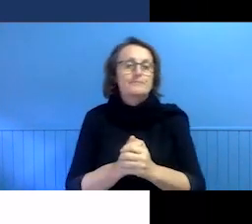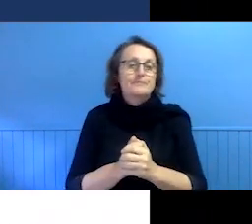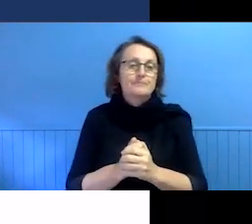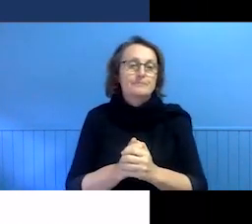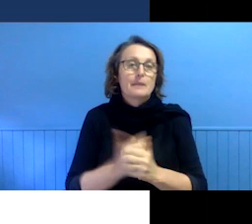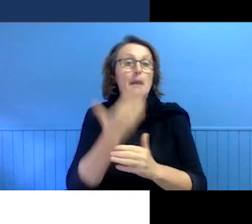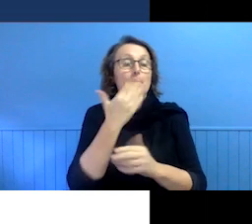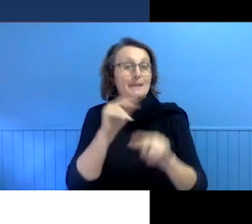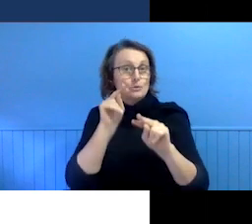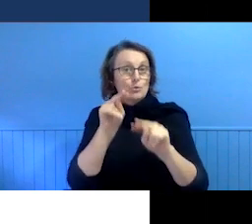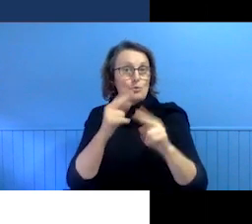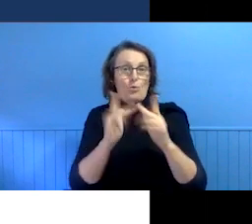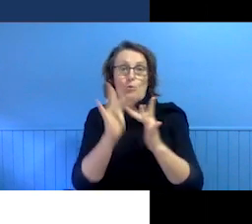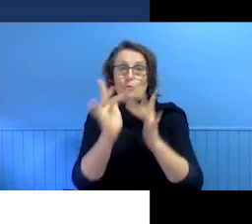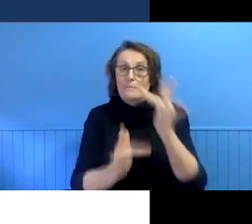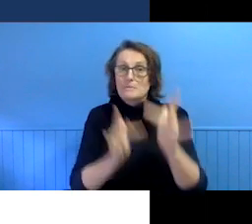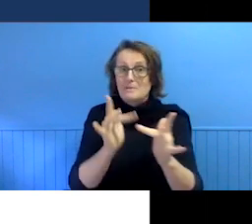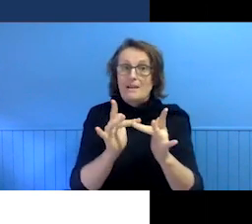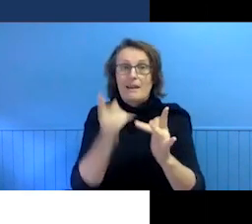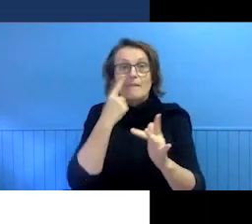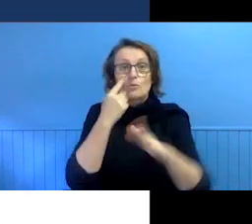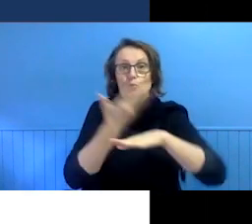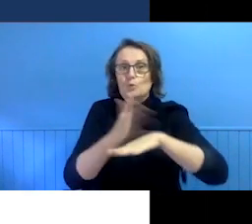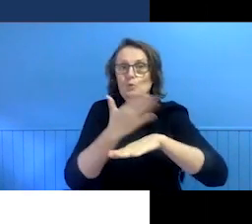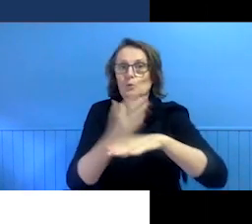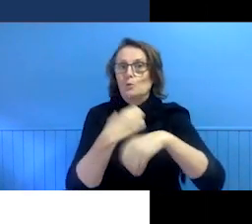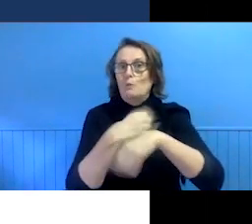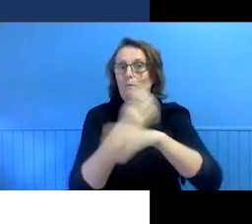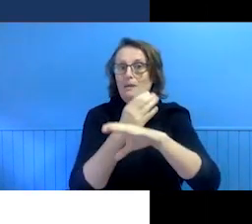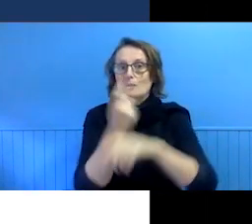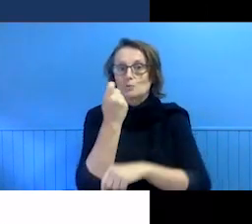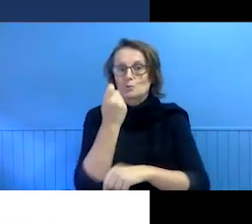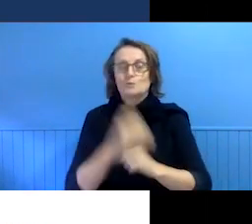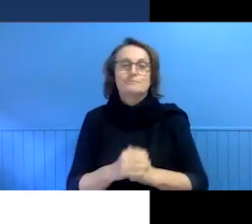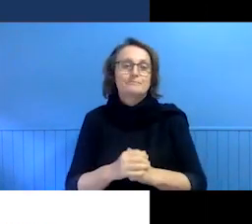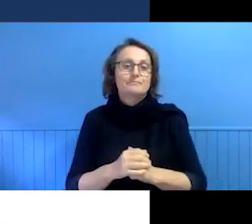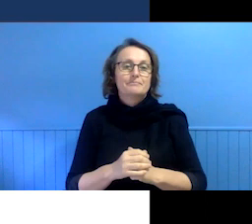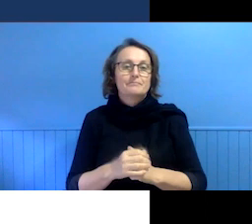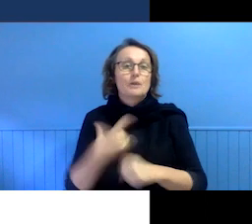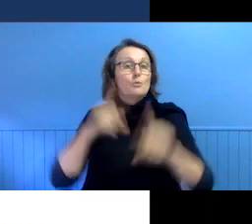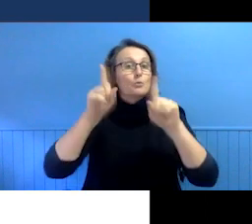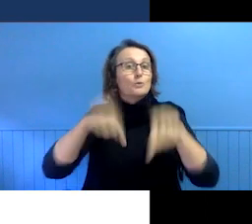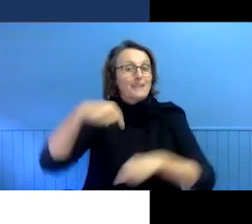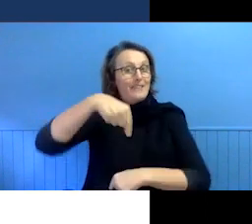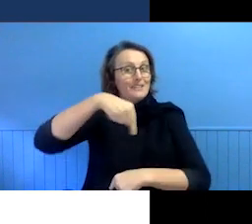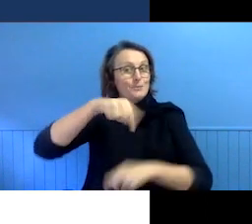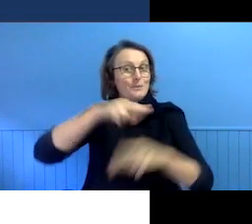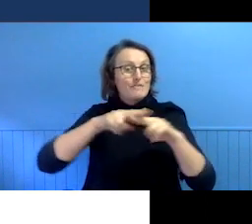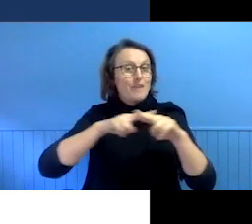an eye out on our website for these new were fares shortly. We will start this Friday with one of the new ones which is actually, we will